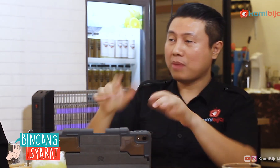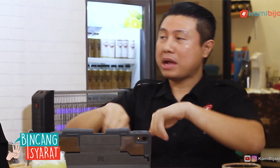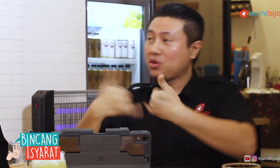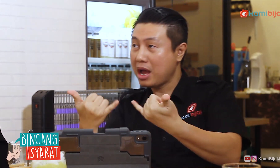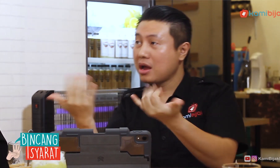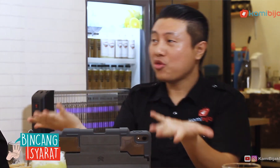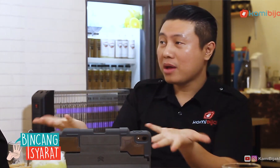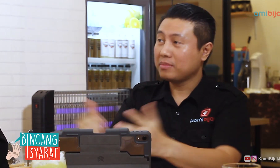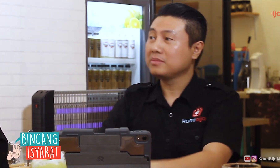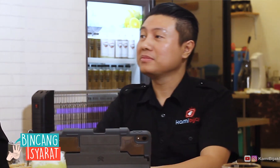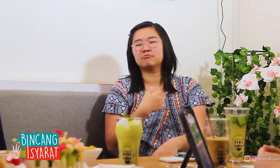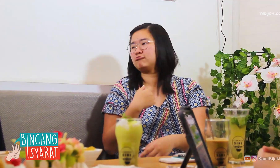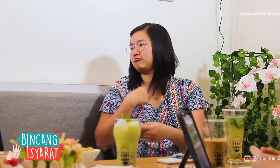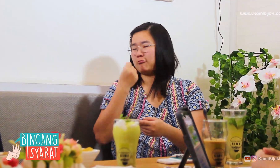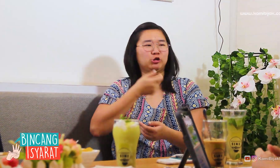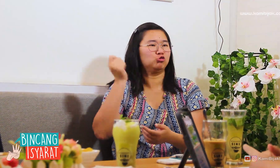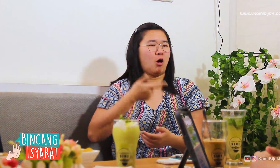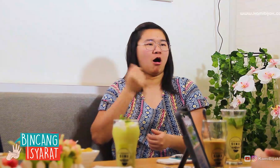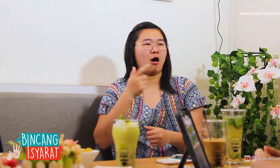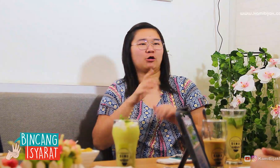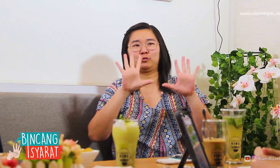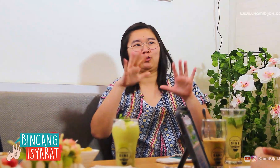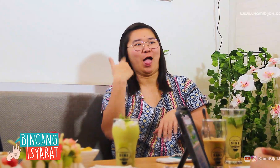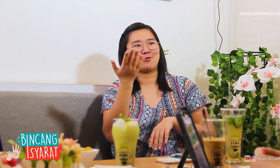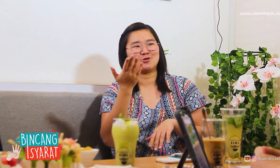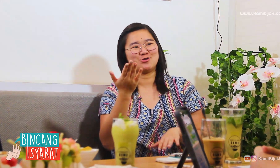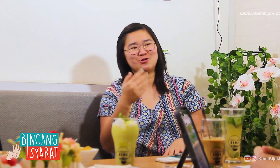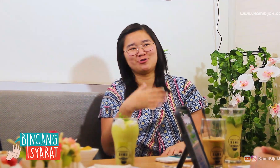From the scholarship? Yes, scholarship, it's been 10 years.